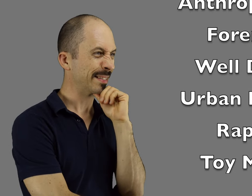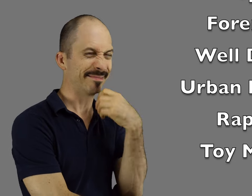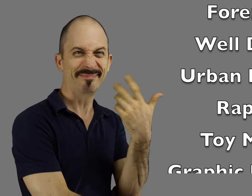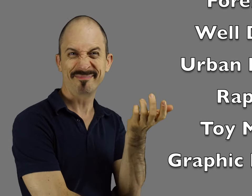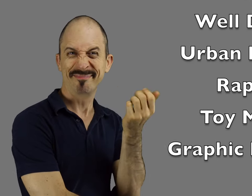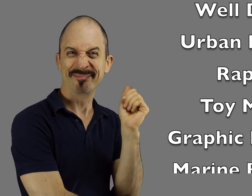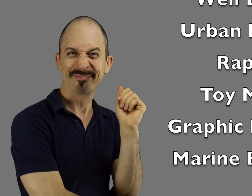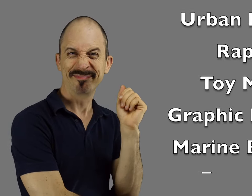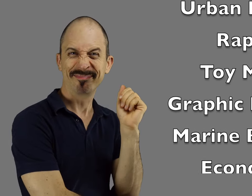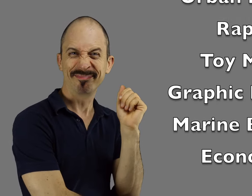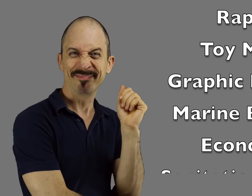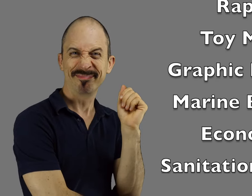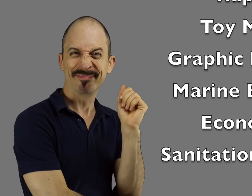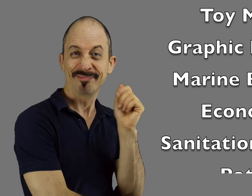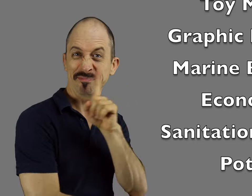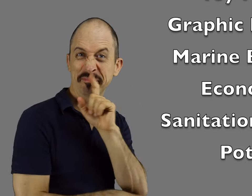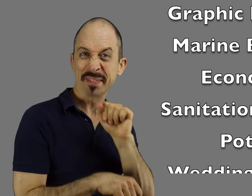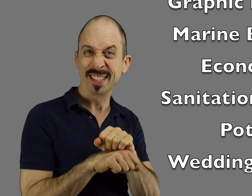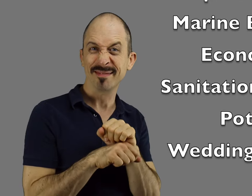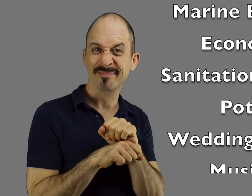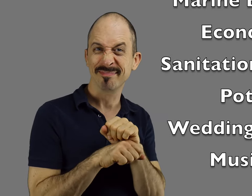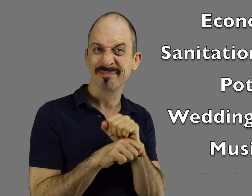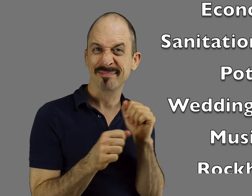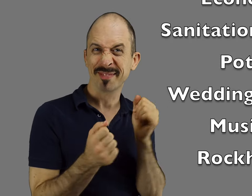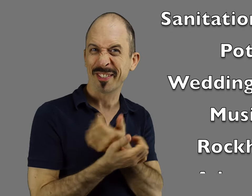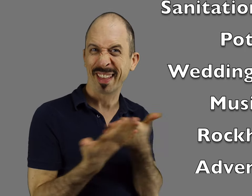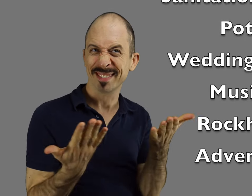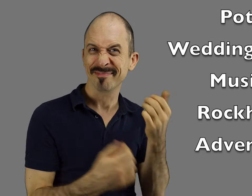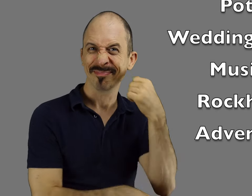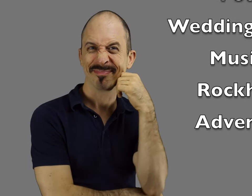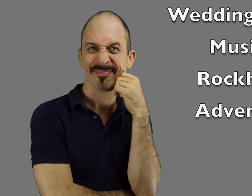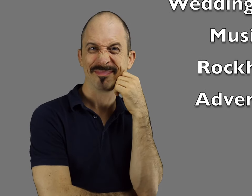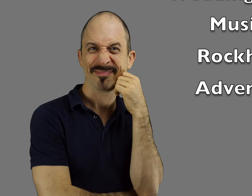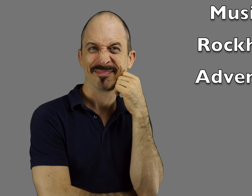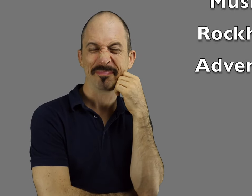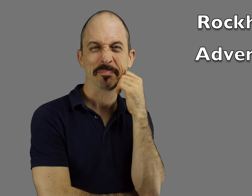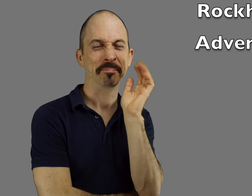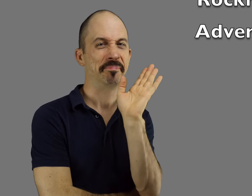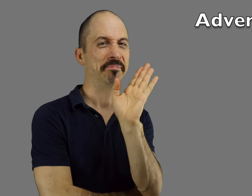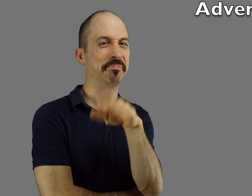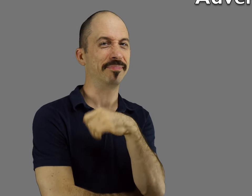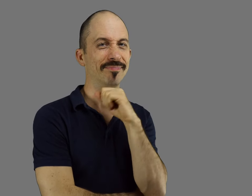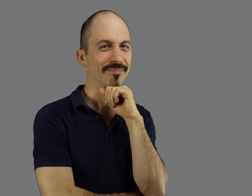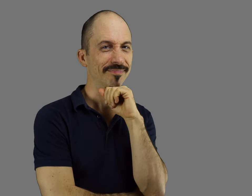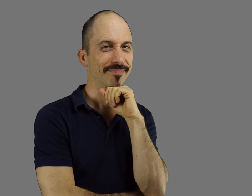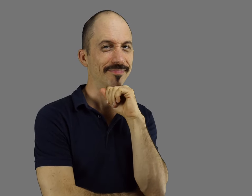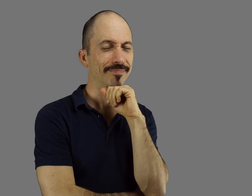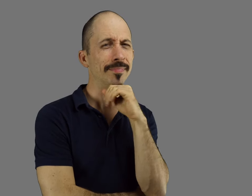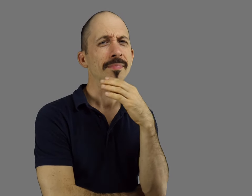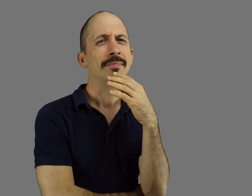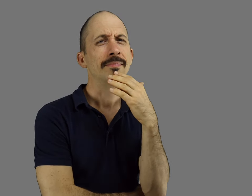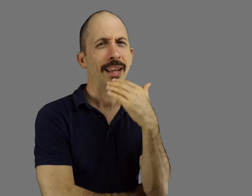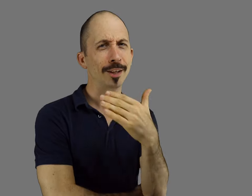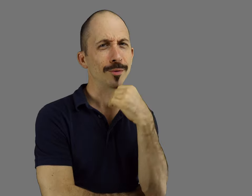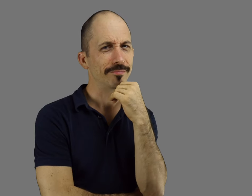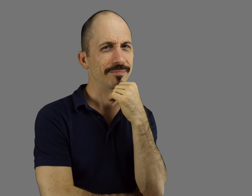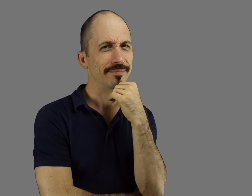It's just as well. Really...everything. Pshaw. Thank you.